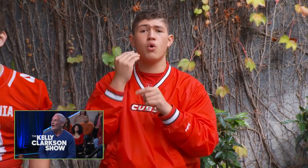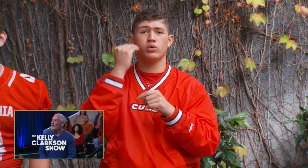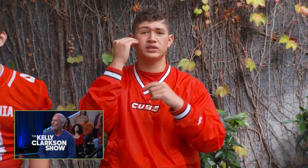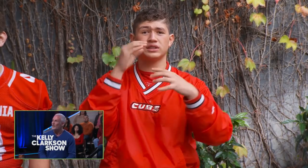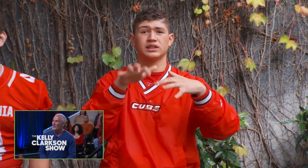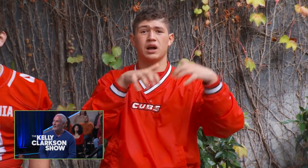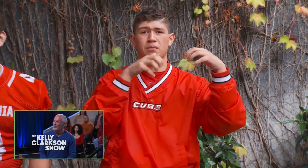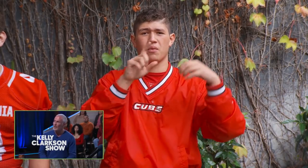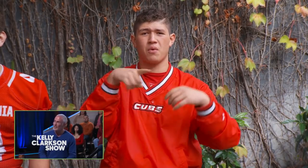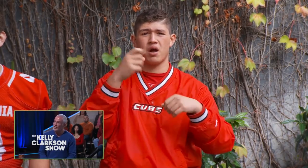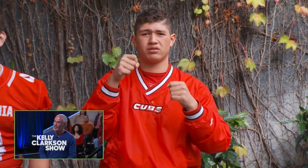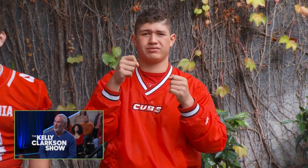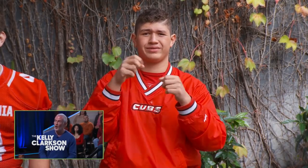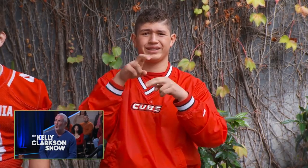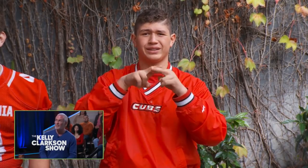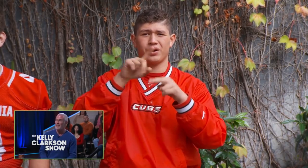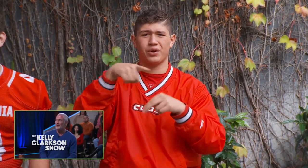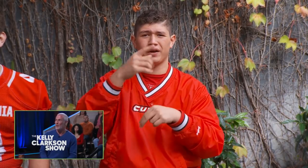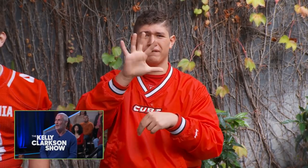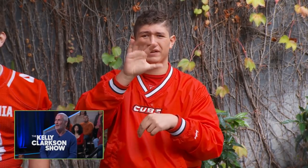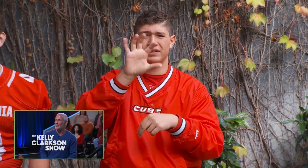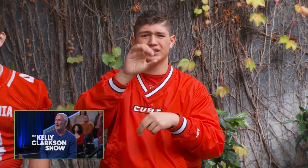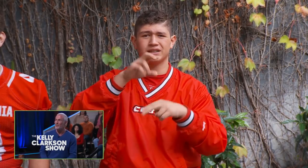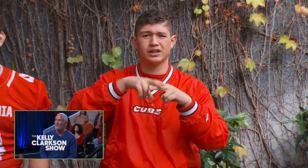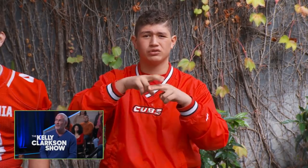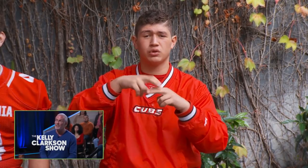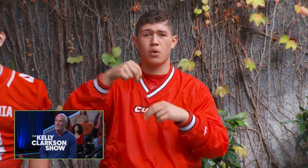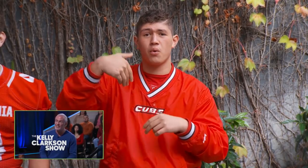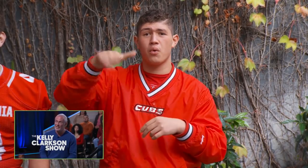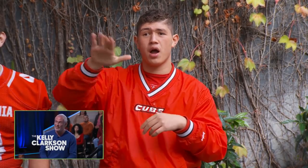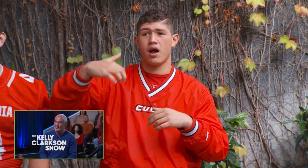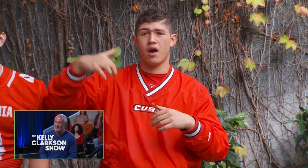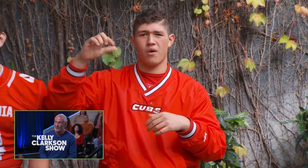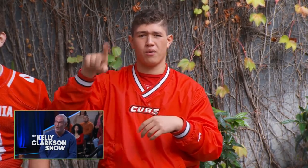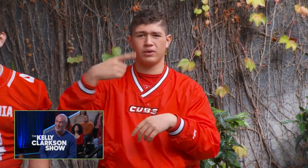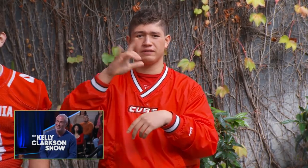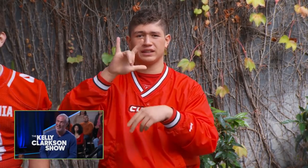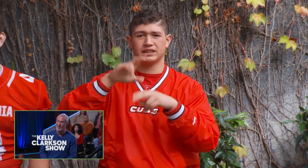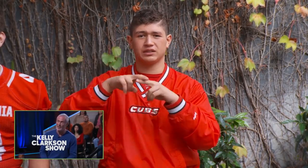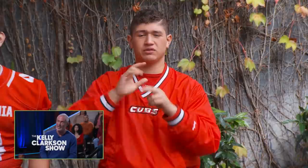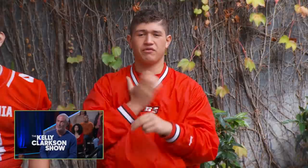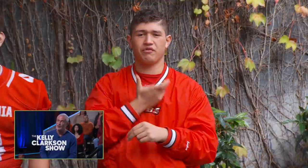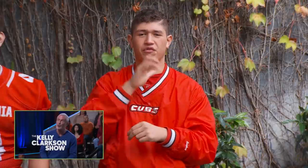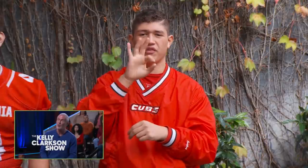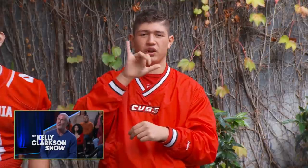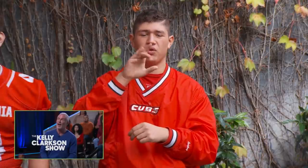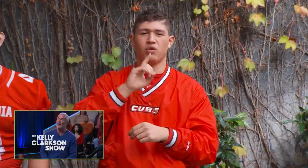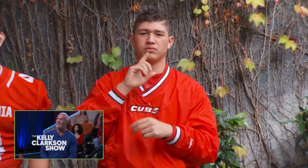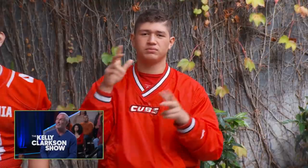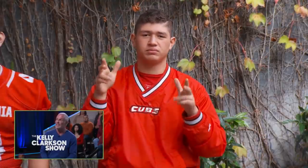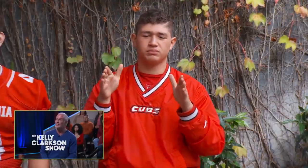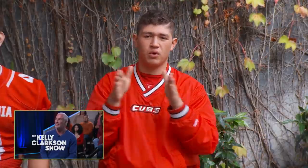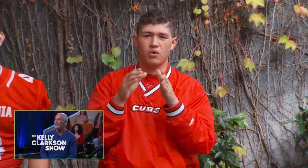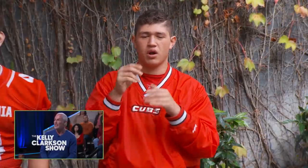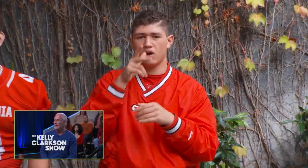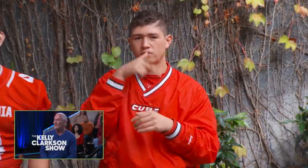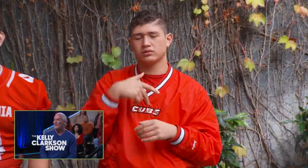Our field's not in great condition. Our home stadium only has about 50 seats. Their wayside only has about 25 seats. [Kelly] Wow.